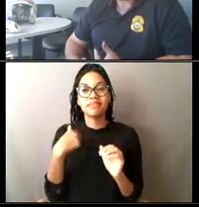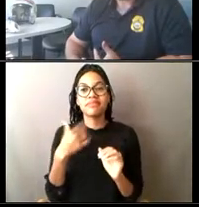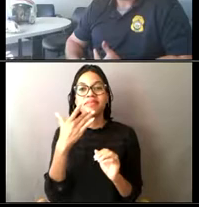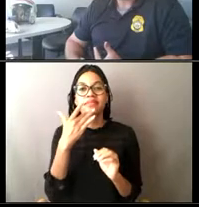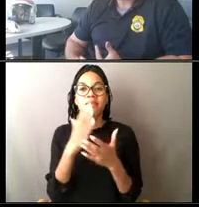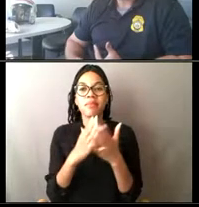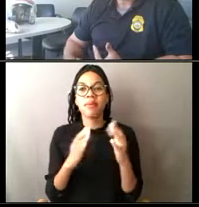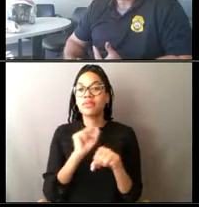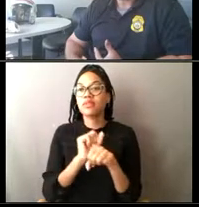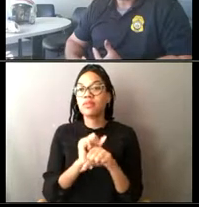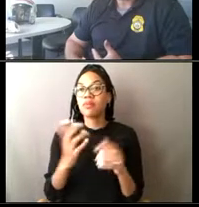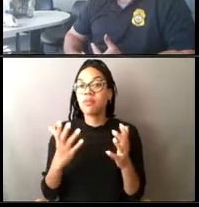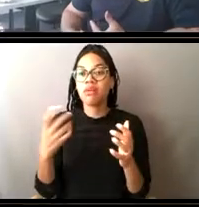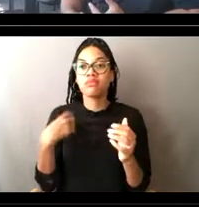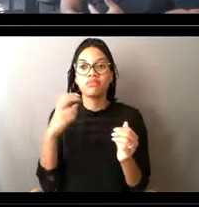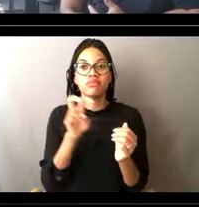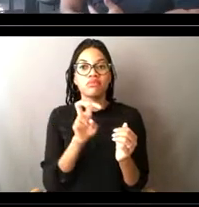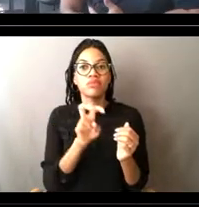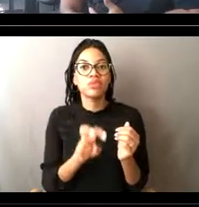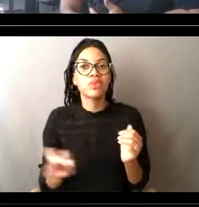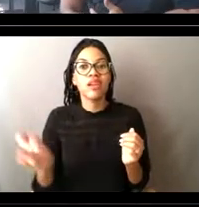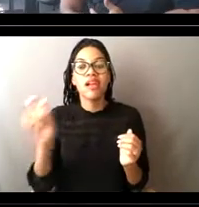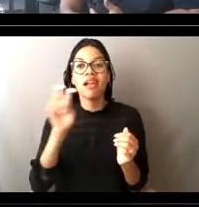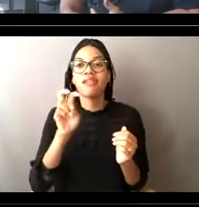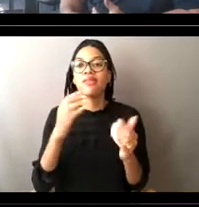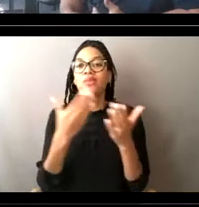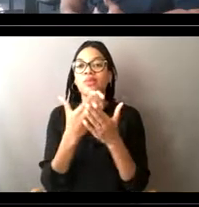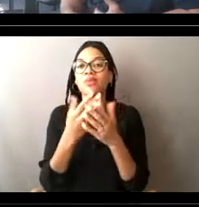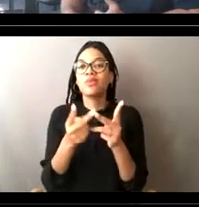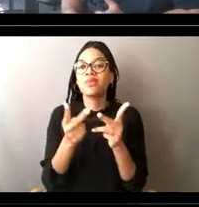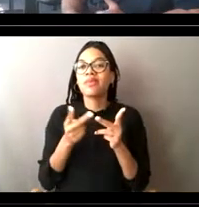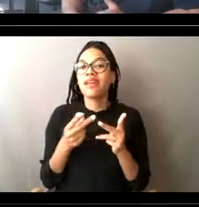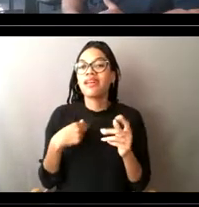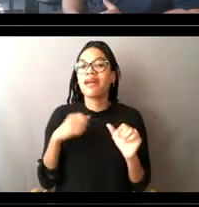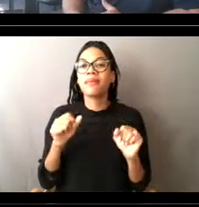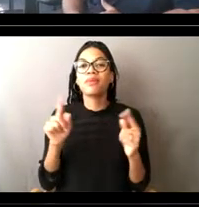I've met some wonderful, friendly people all over the state, all over the country,